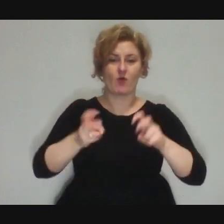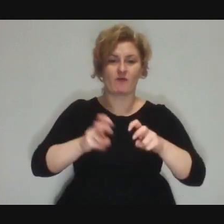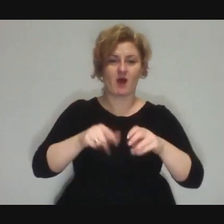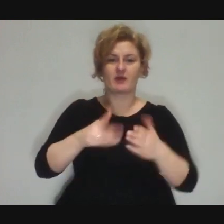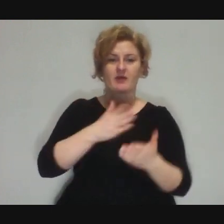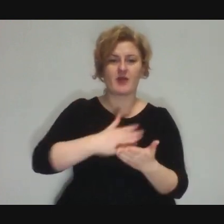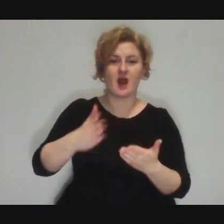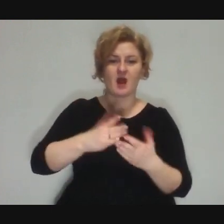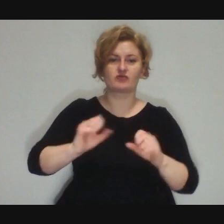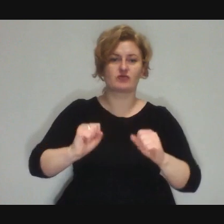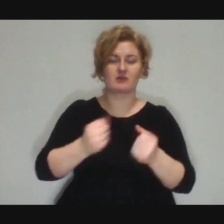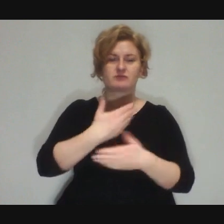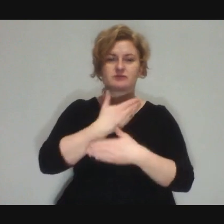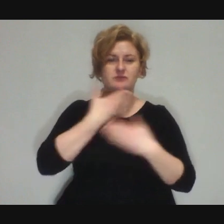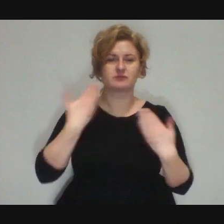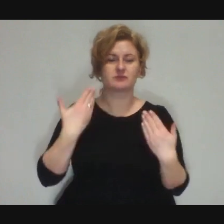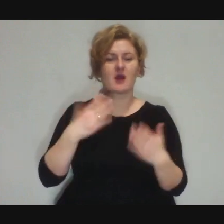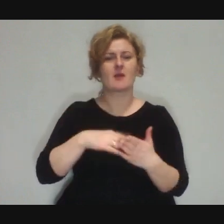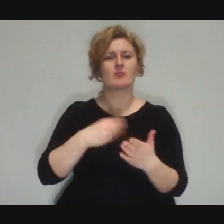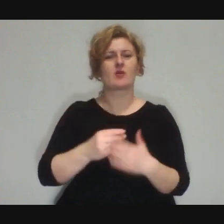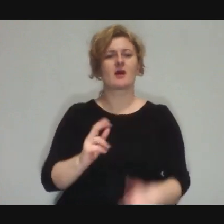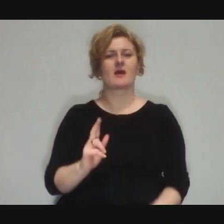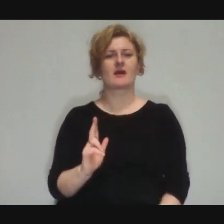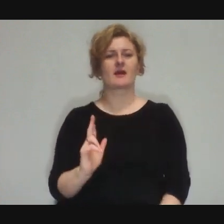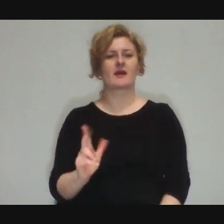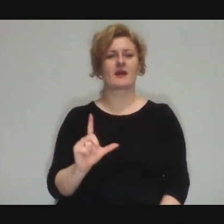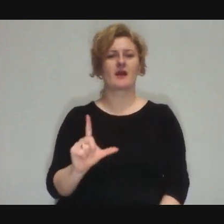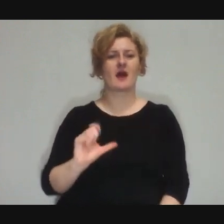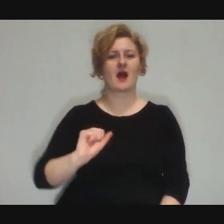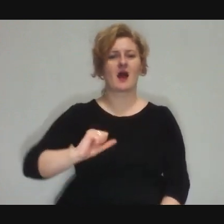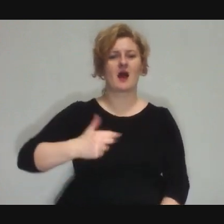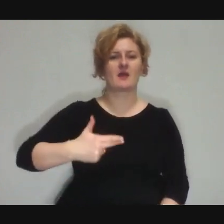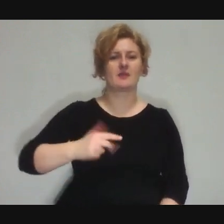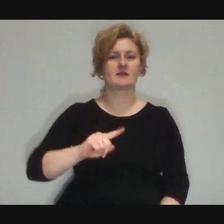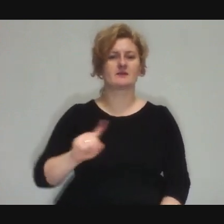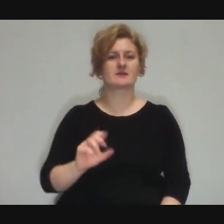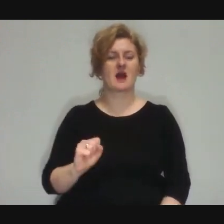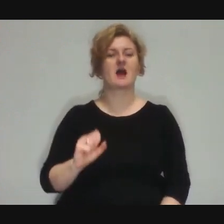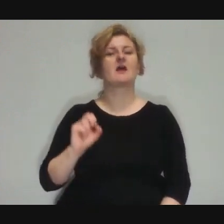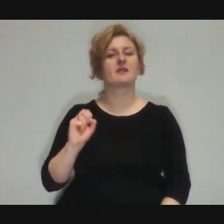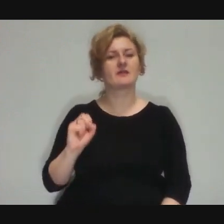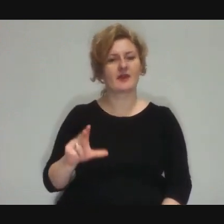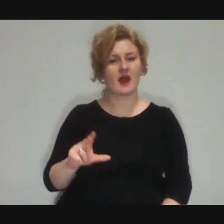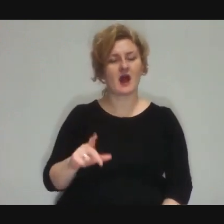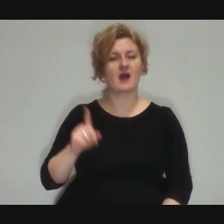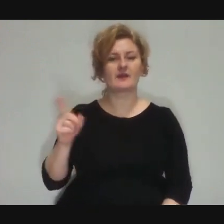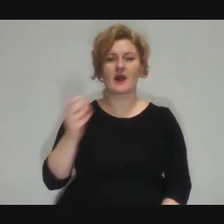Dominika: And Klanza? Marek: Klanza is certainly much older. In Klanza the circus was just a module.